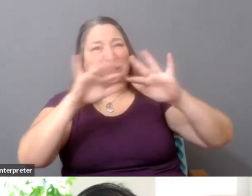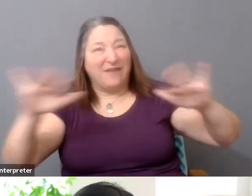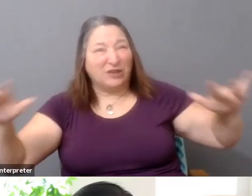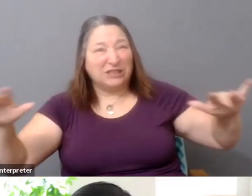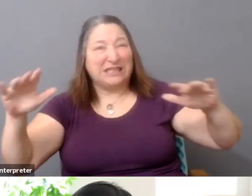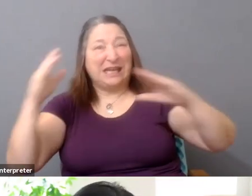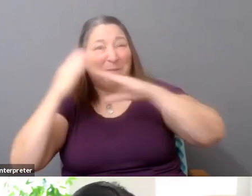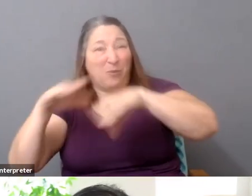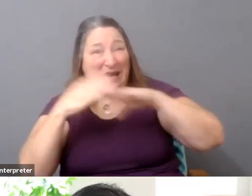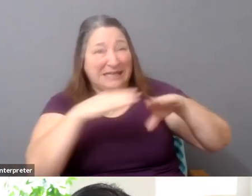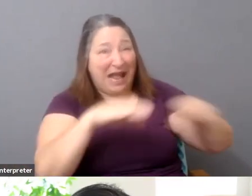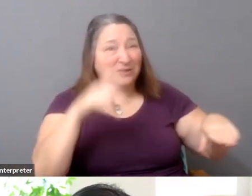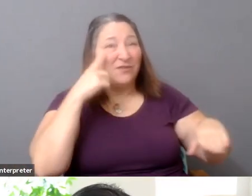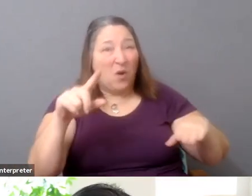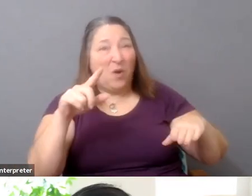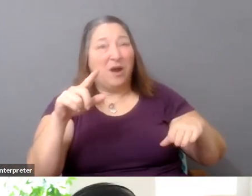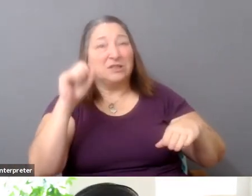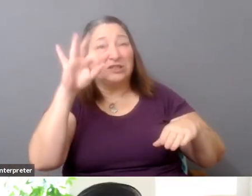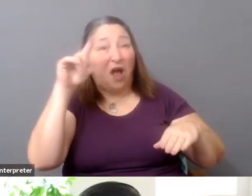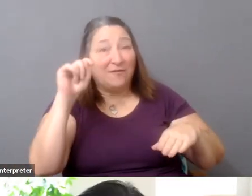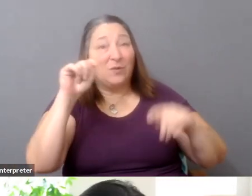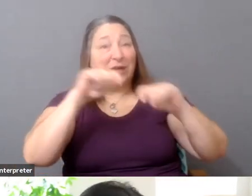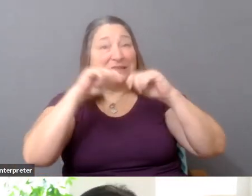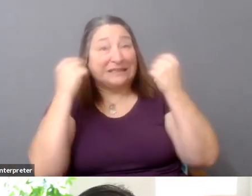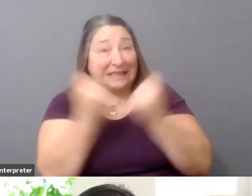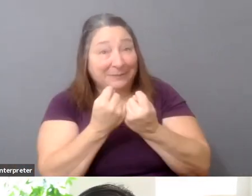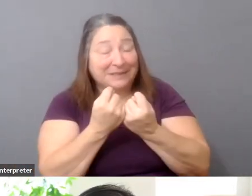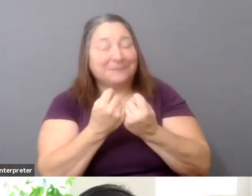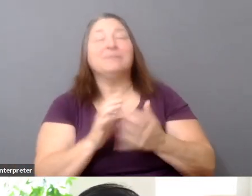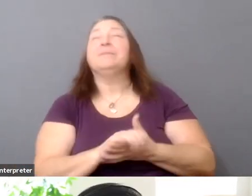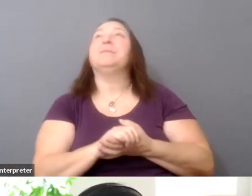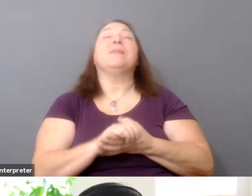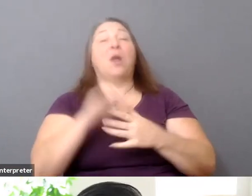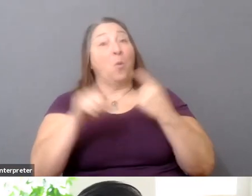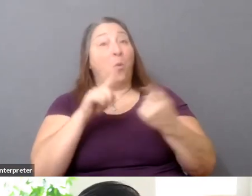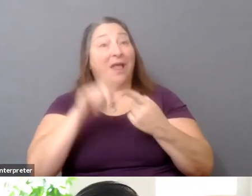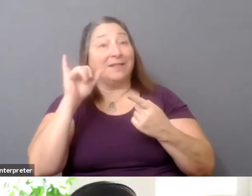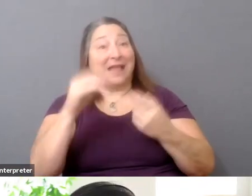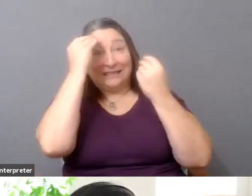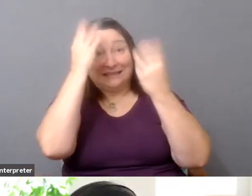across, you know, most of Silicon Valley. And once that rogue data set was out there, then all these companies were like, whoa.